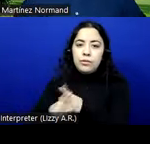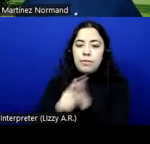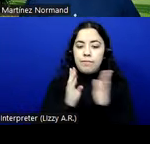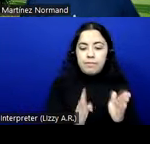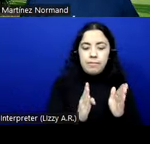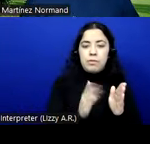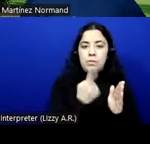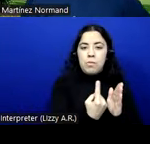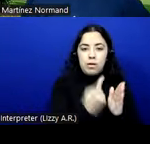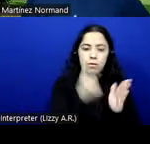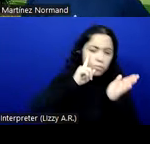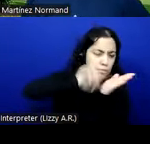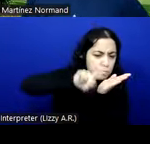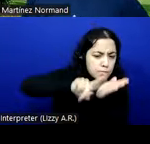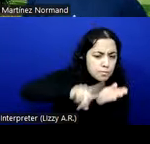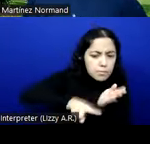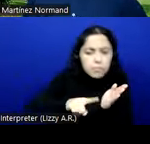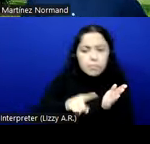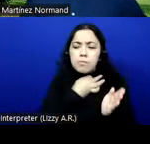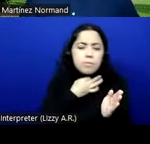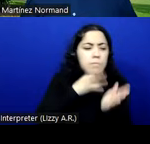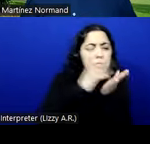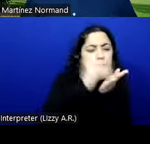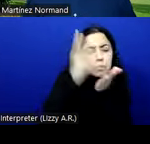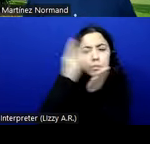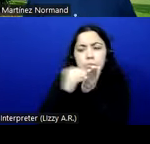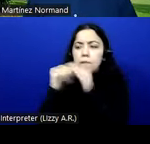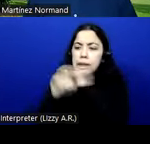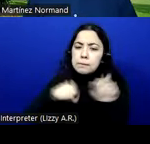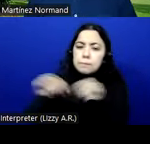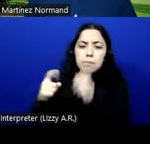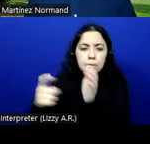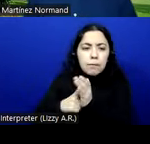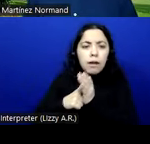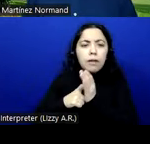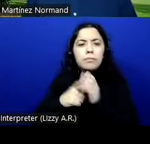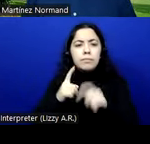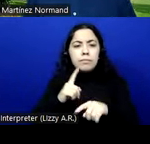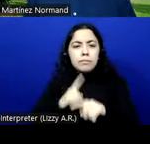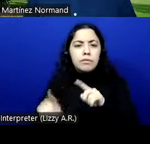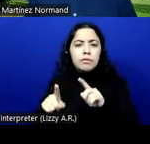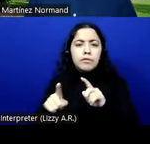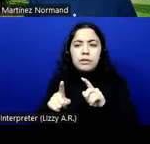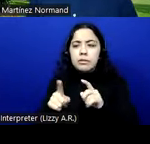know about accessibility requirements, different requirements and also some agreements about